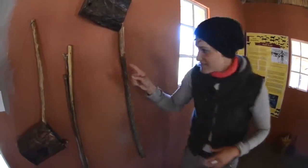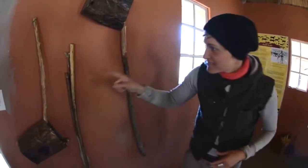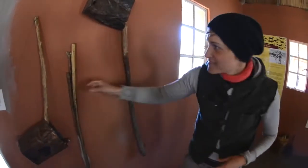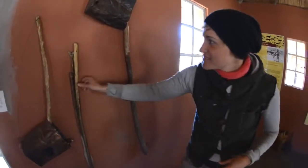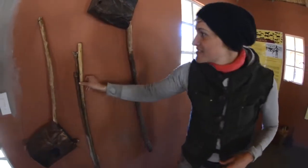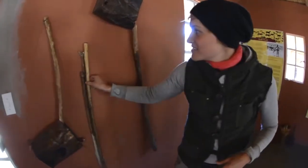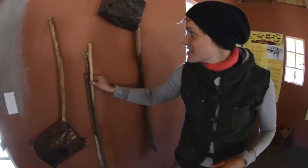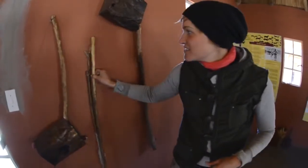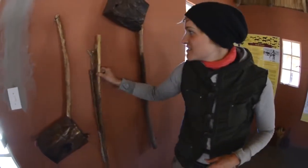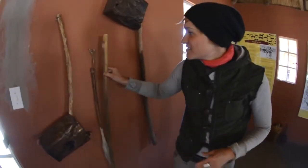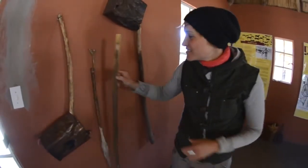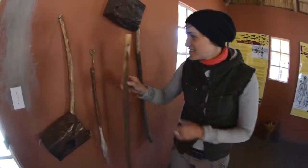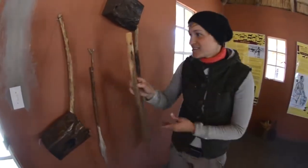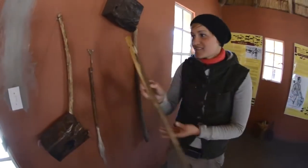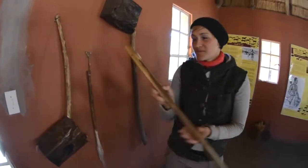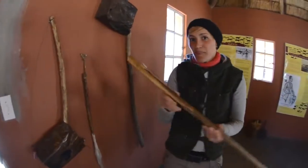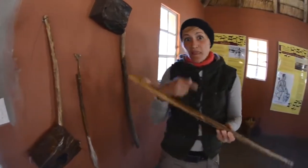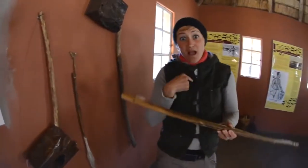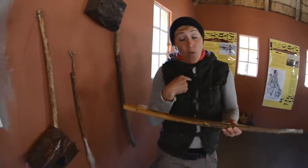I could feel that.